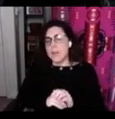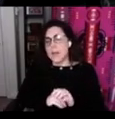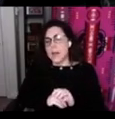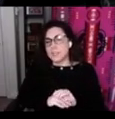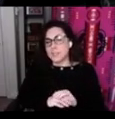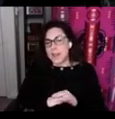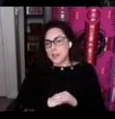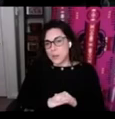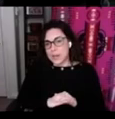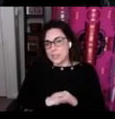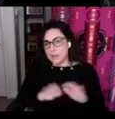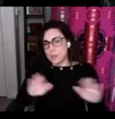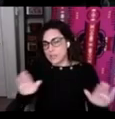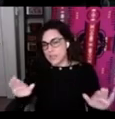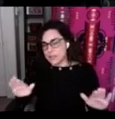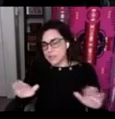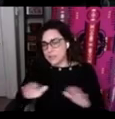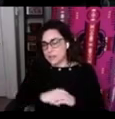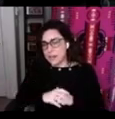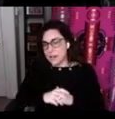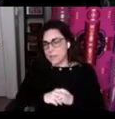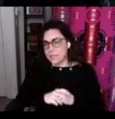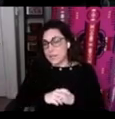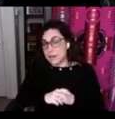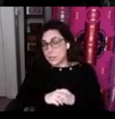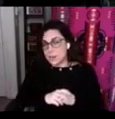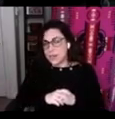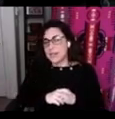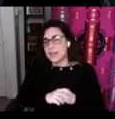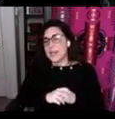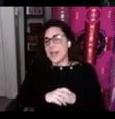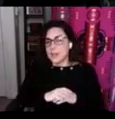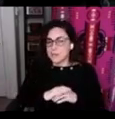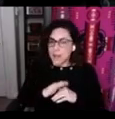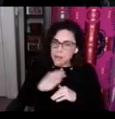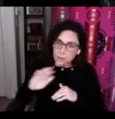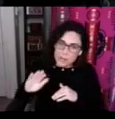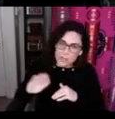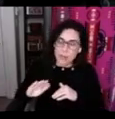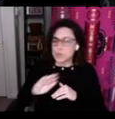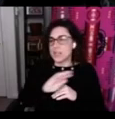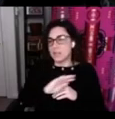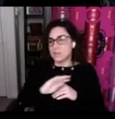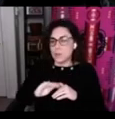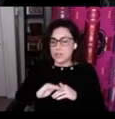map to find a way to represent the territory and then find a way to represent the folks in